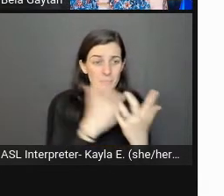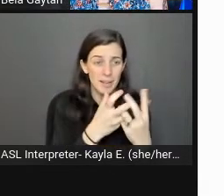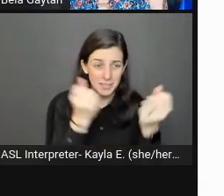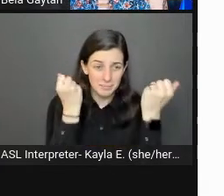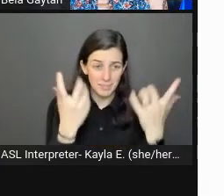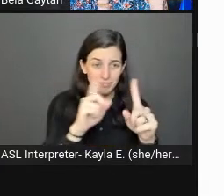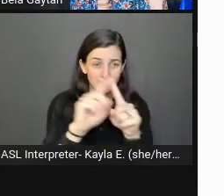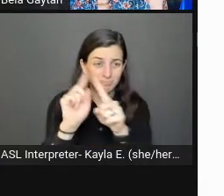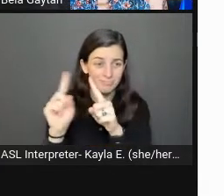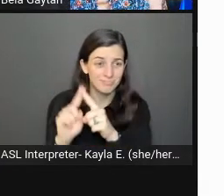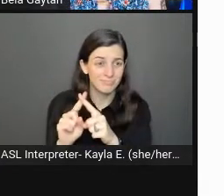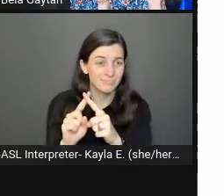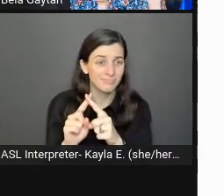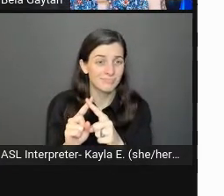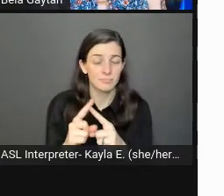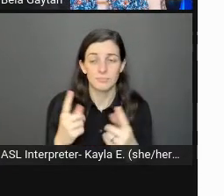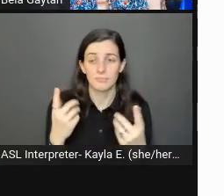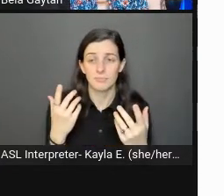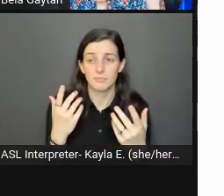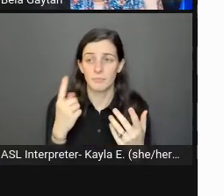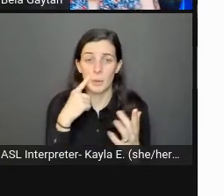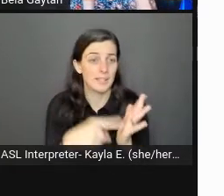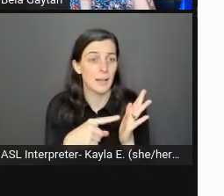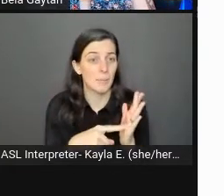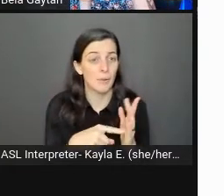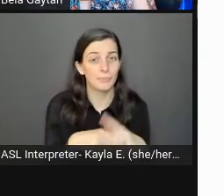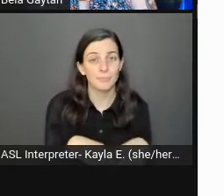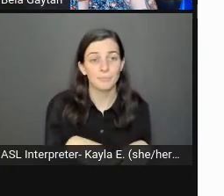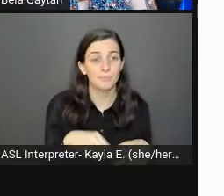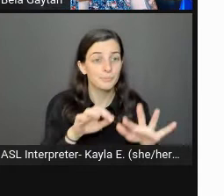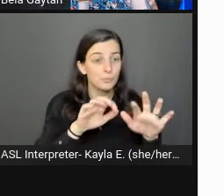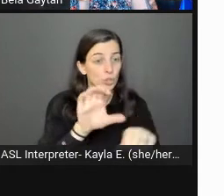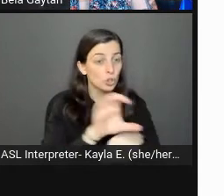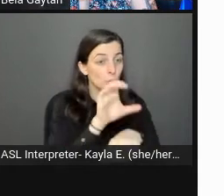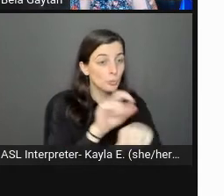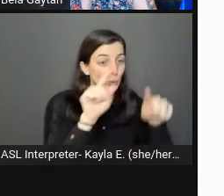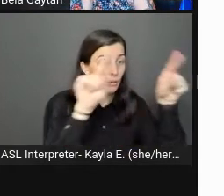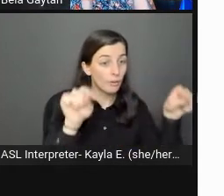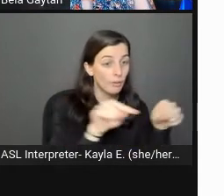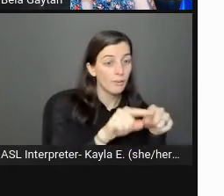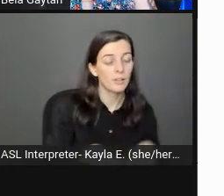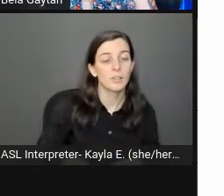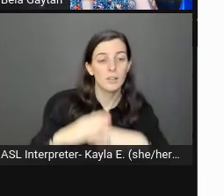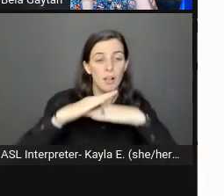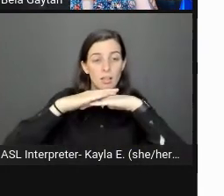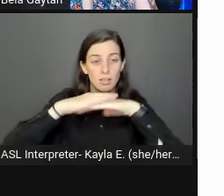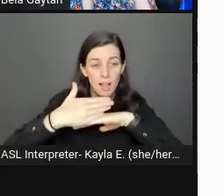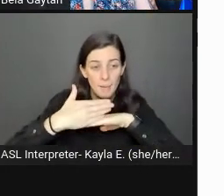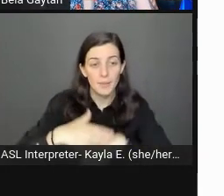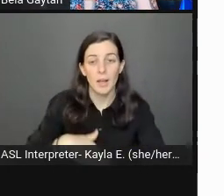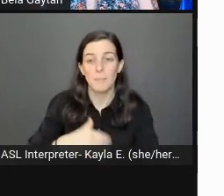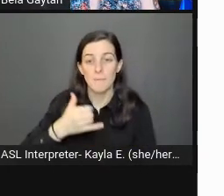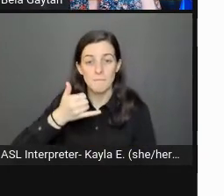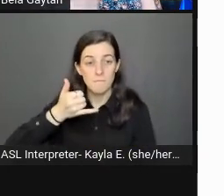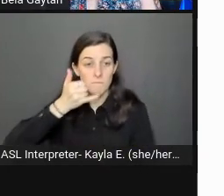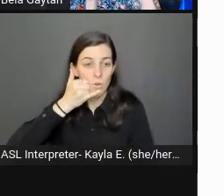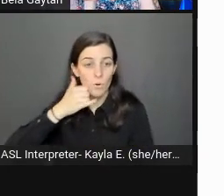Someone may be using a desktop, someone may be using laptop, someone may be using a mobile phone, a tablet, or any other type